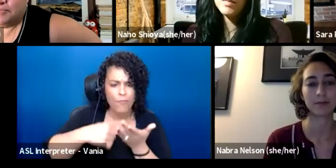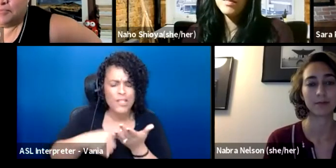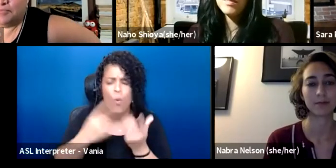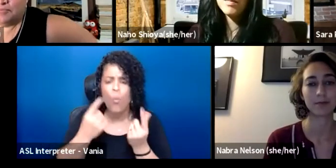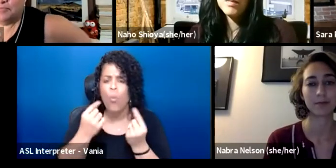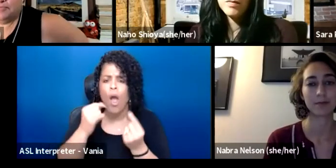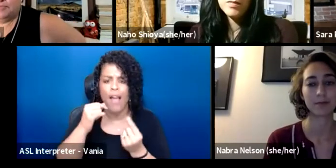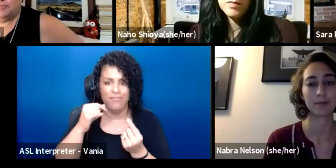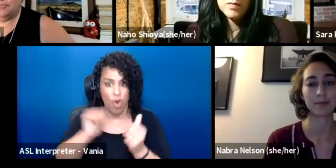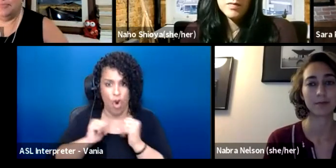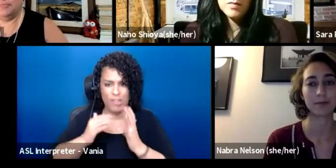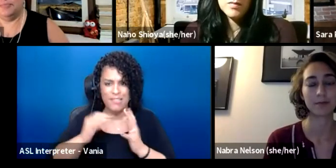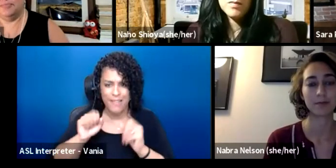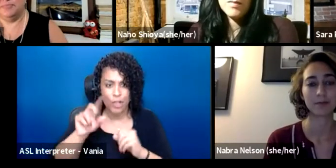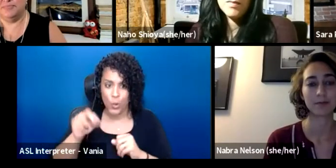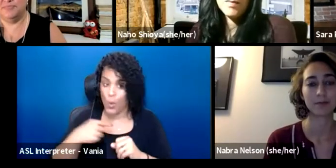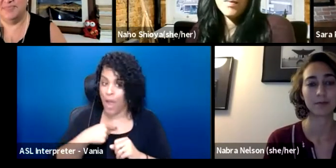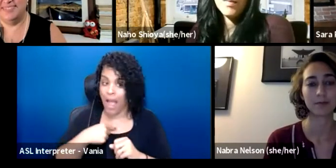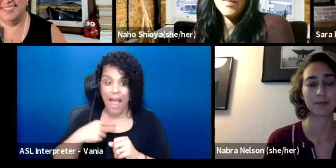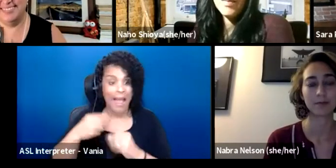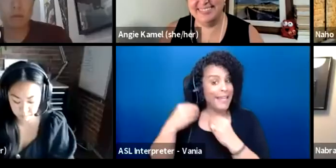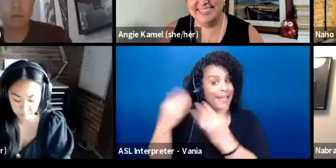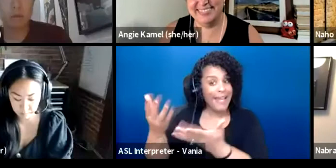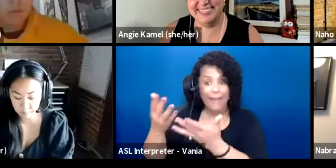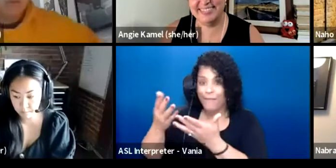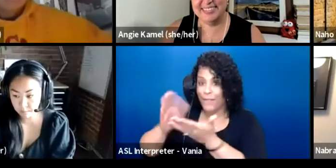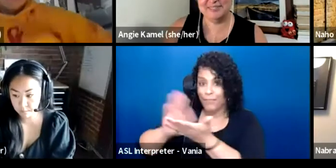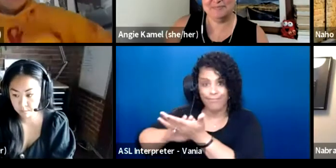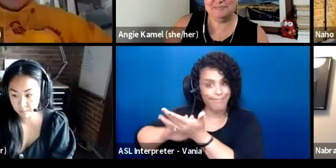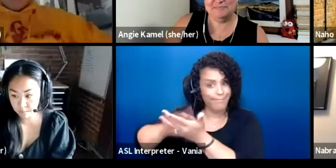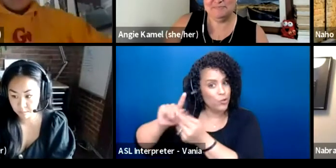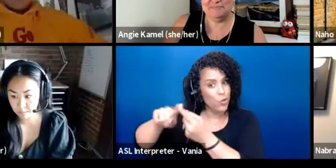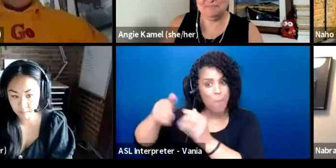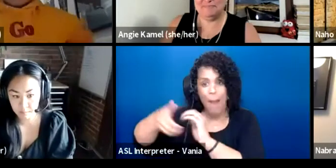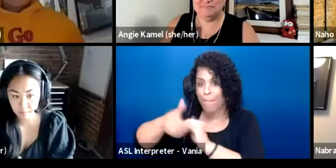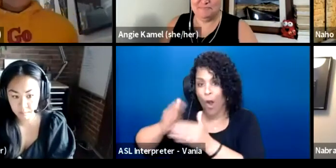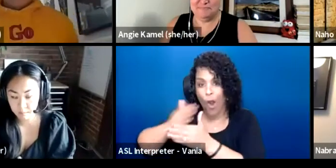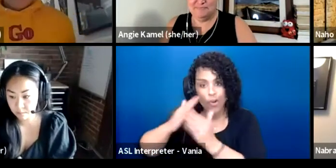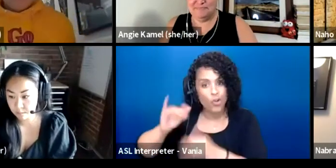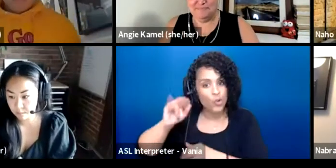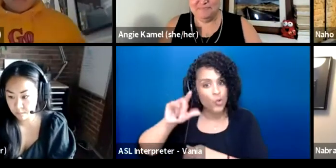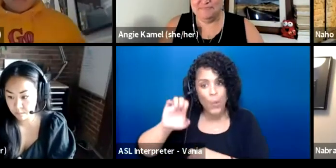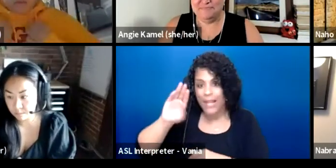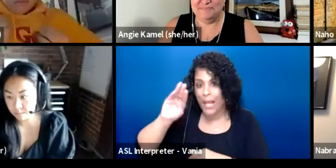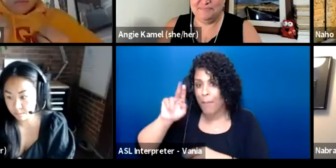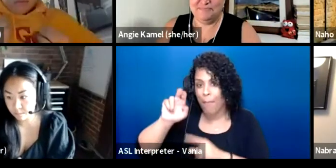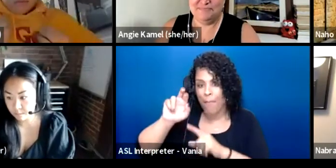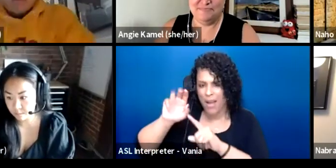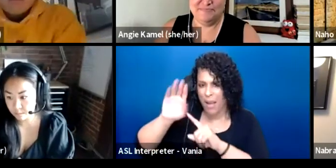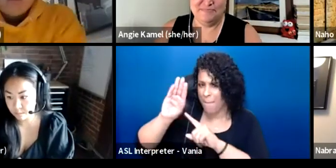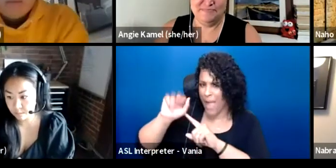And I give full credit to my partner, Julie Baker, who heads the arts advocacy and cultural advocacy